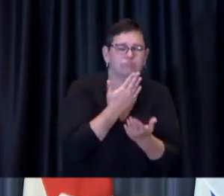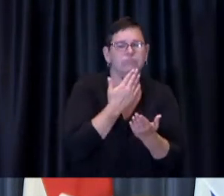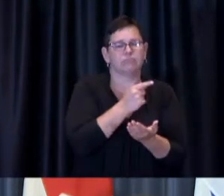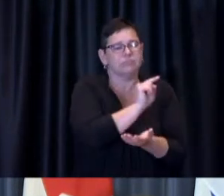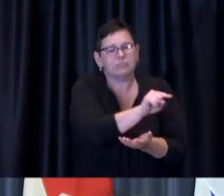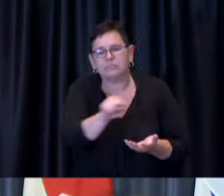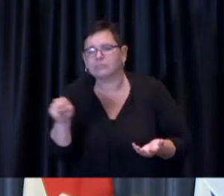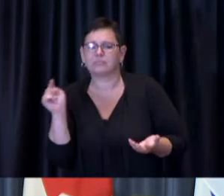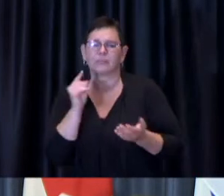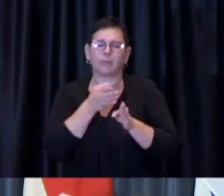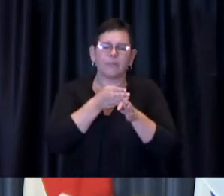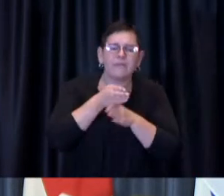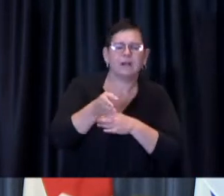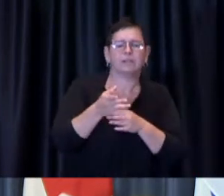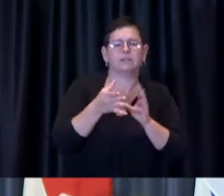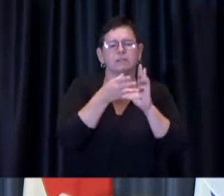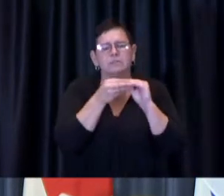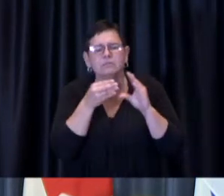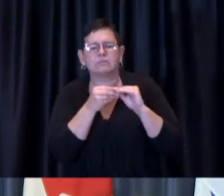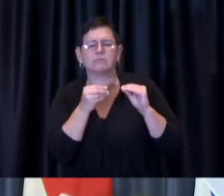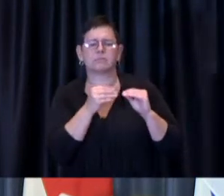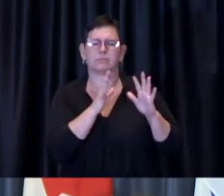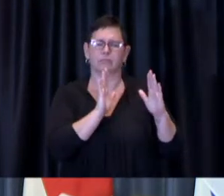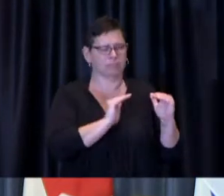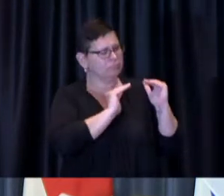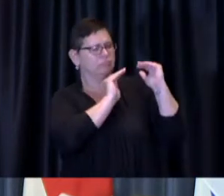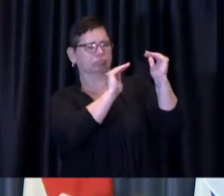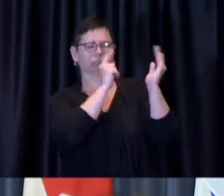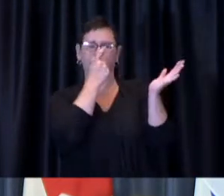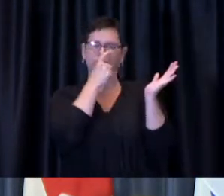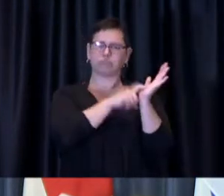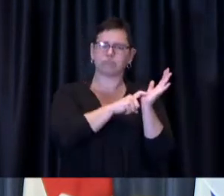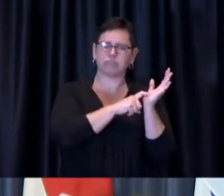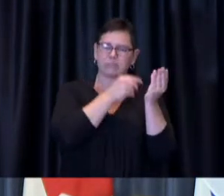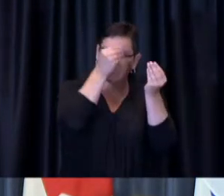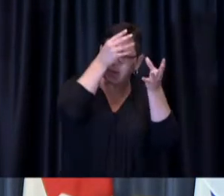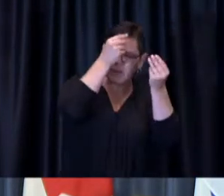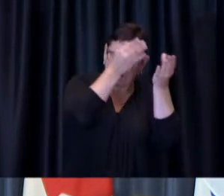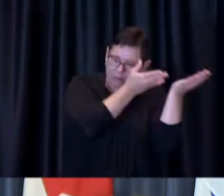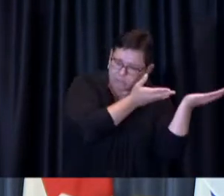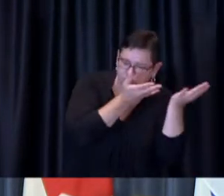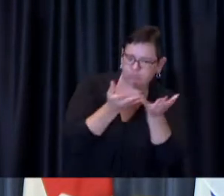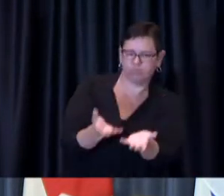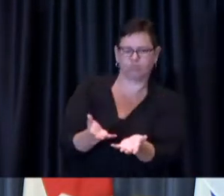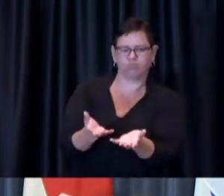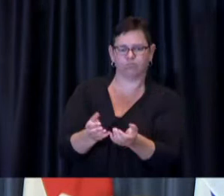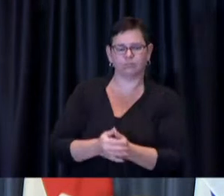have been sitting here uh with me uh and that includes Councillor Cressy who isn't here today.